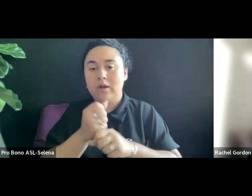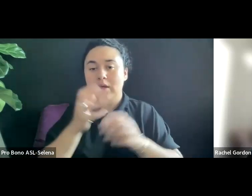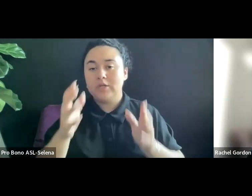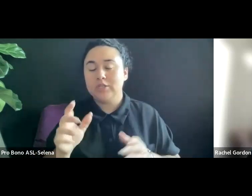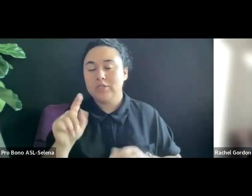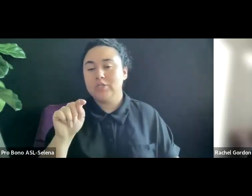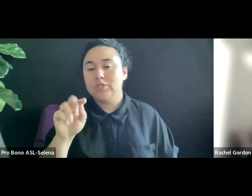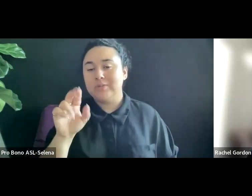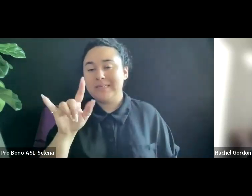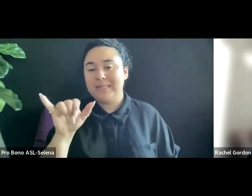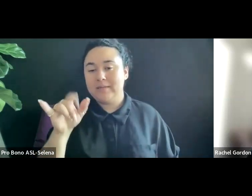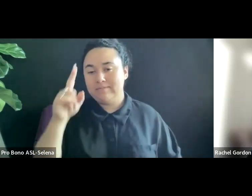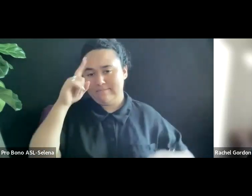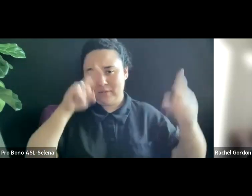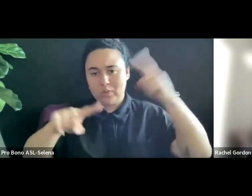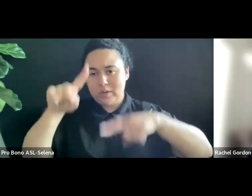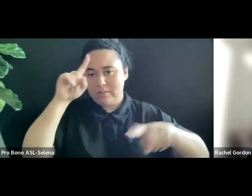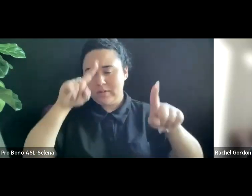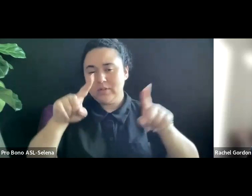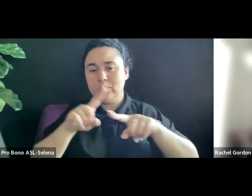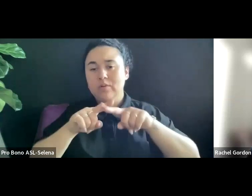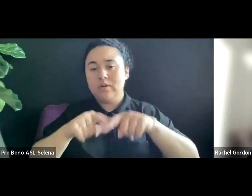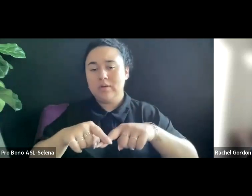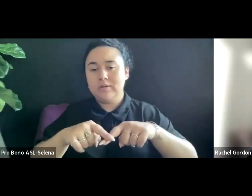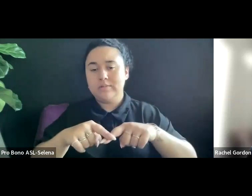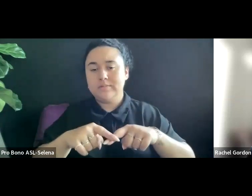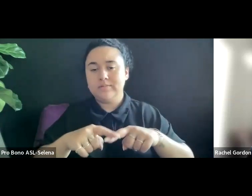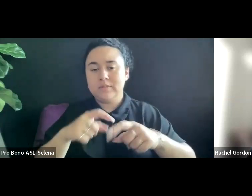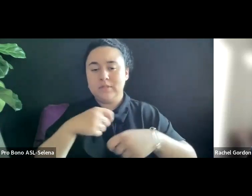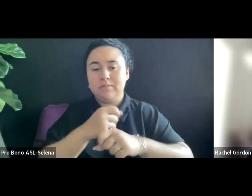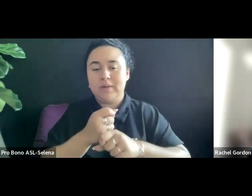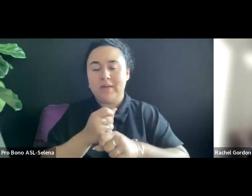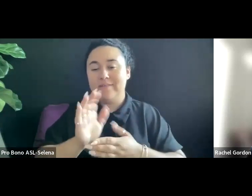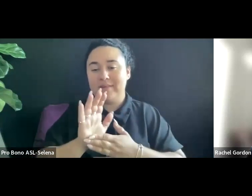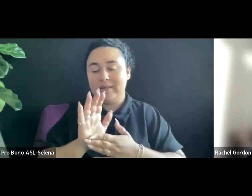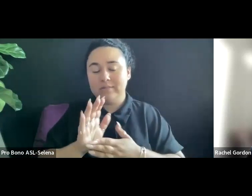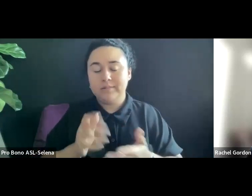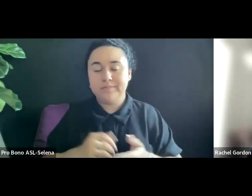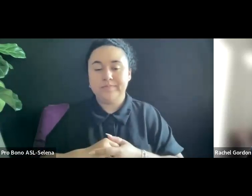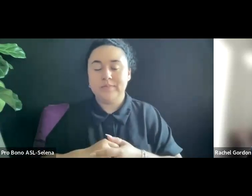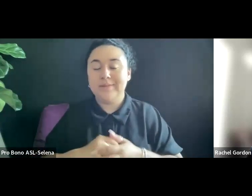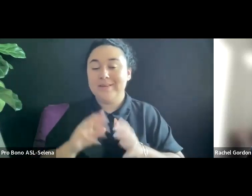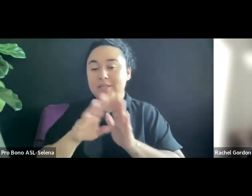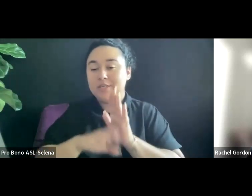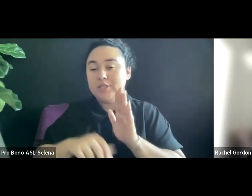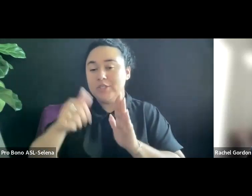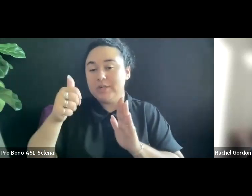IT'S CHEAPER FOR THE STATIONS BECAUSE THEY AREN'T THE ONLY CHANNEL PAYING FOR PRODUCTION.